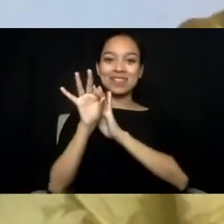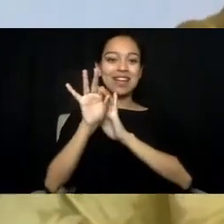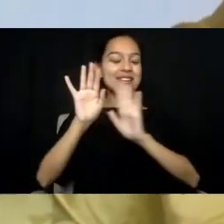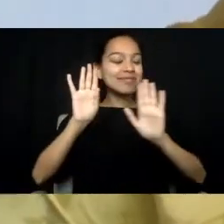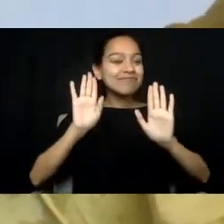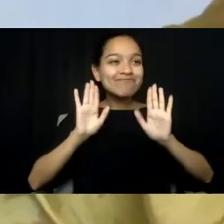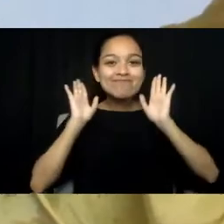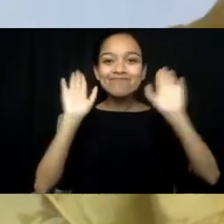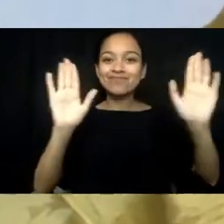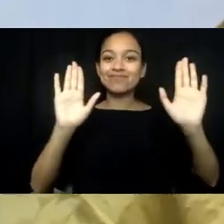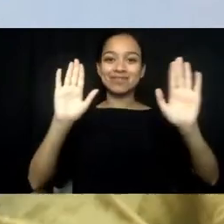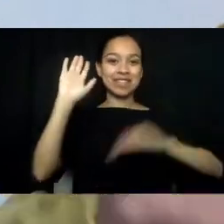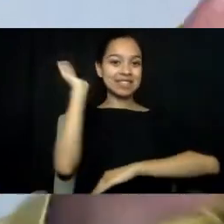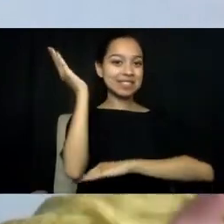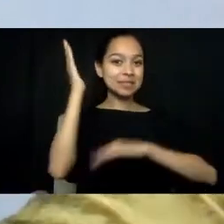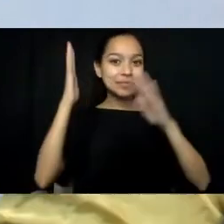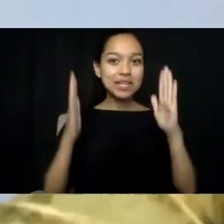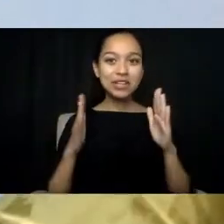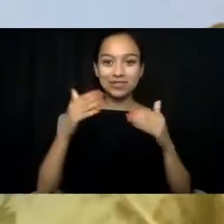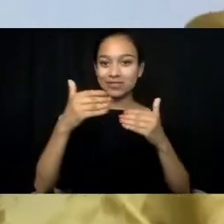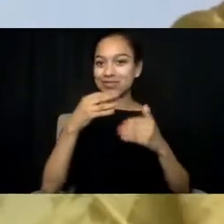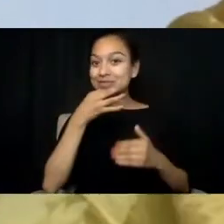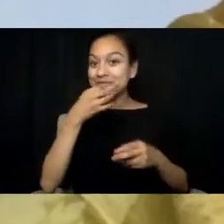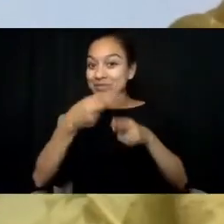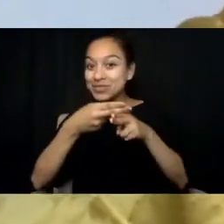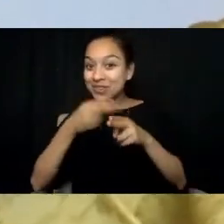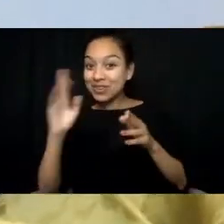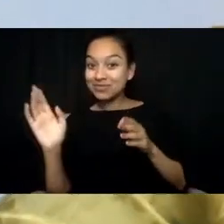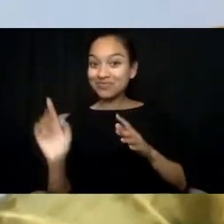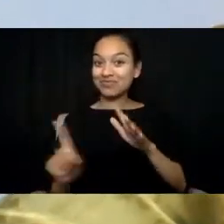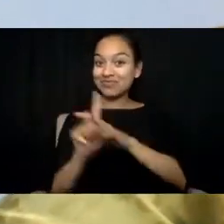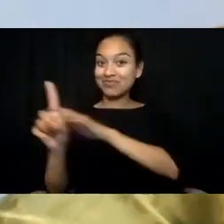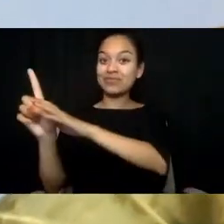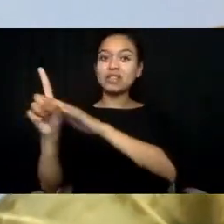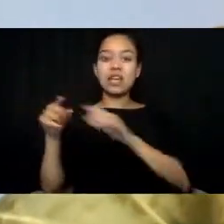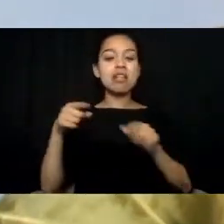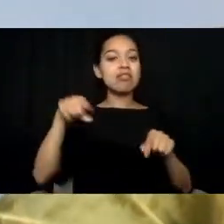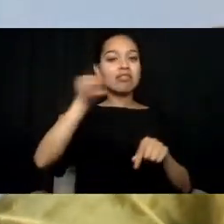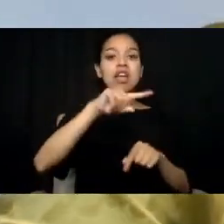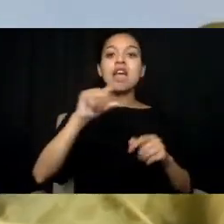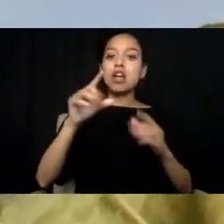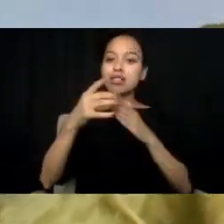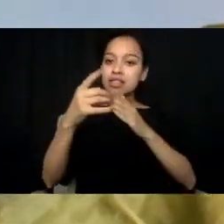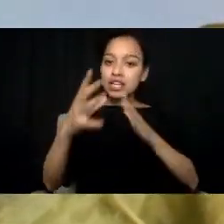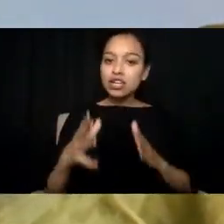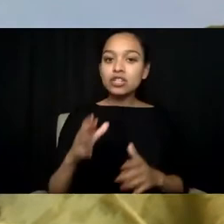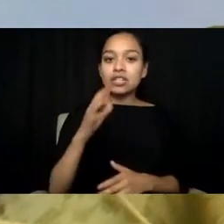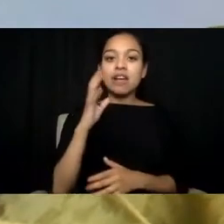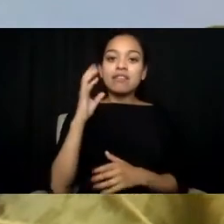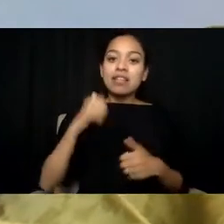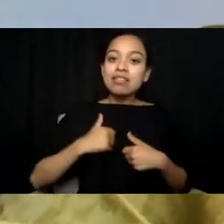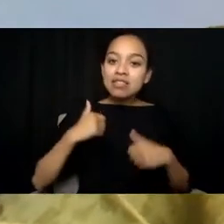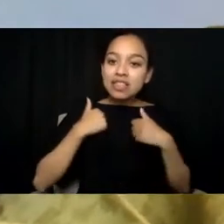coming up shortly who are some leaders of lived experience as well speaking more locally too congressionally and on the senate side